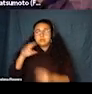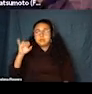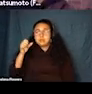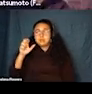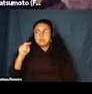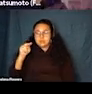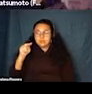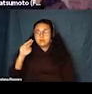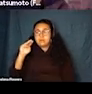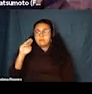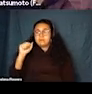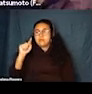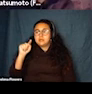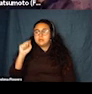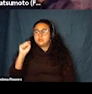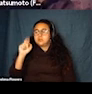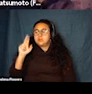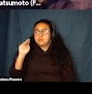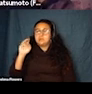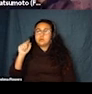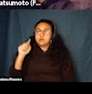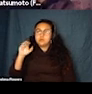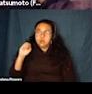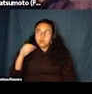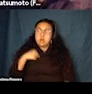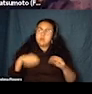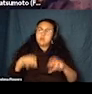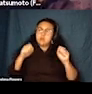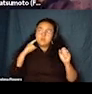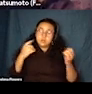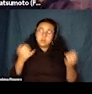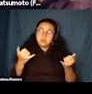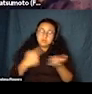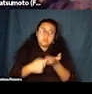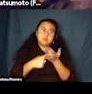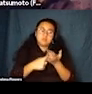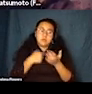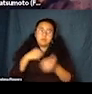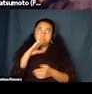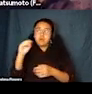host for this conversation. I am the co-founder and director of operations at full spectrum features.